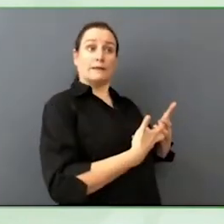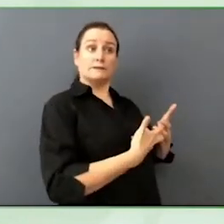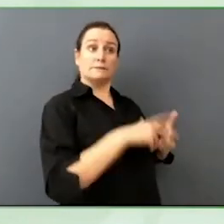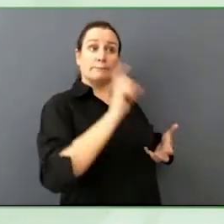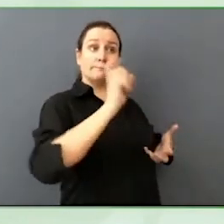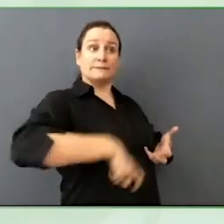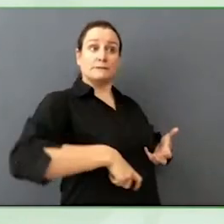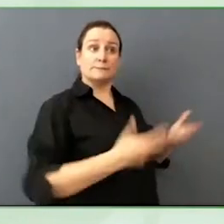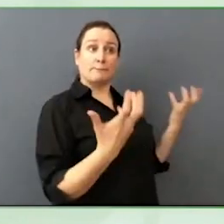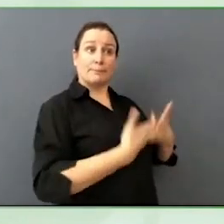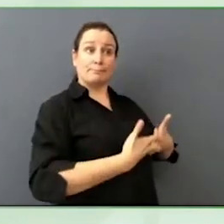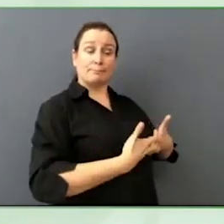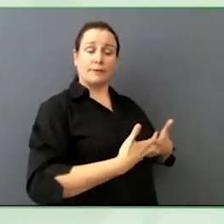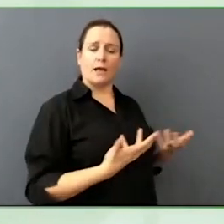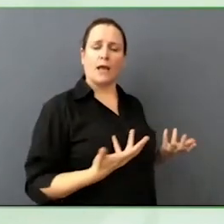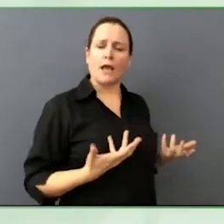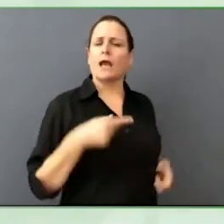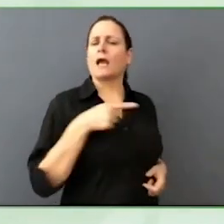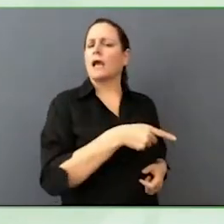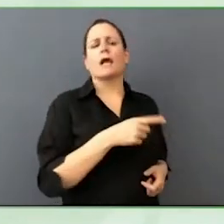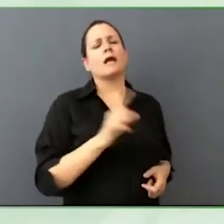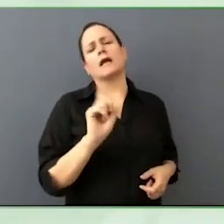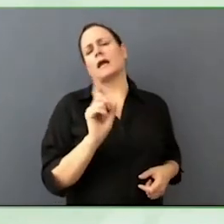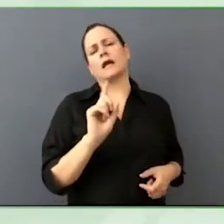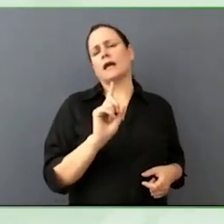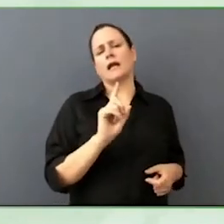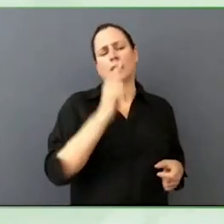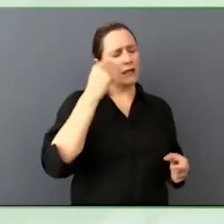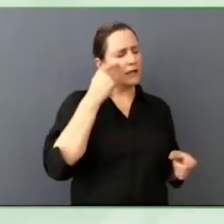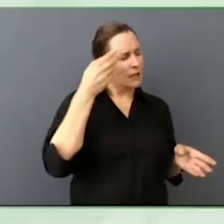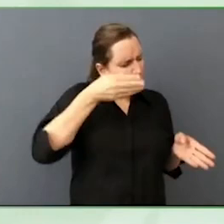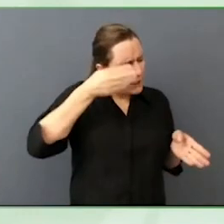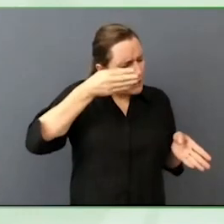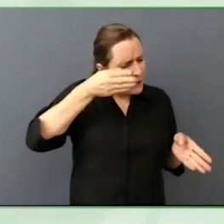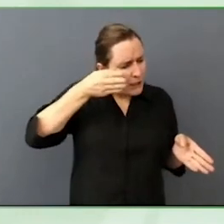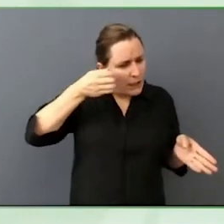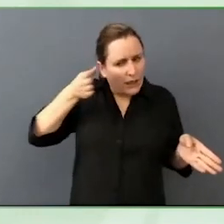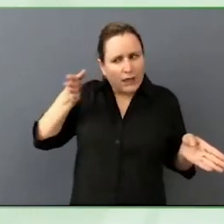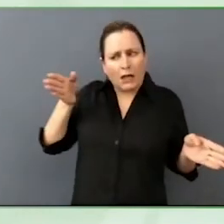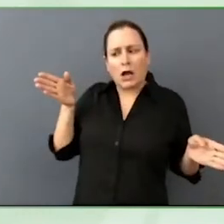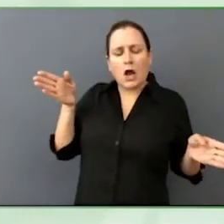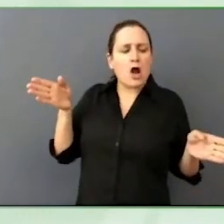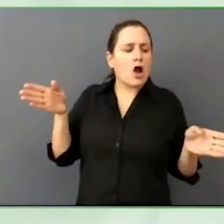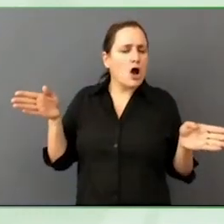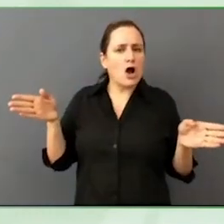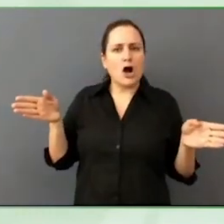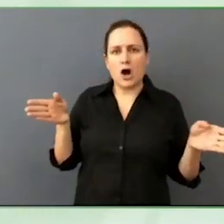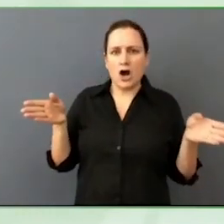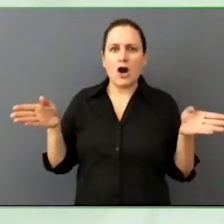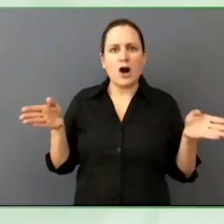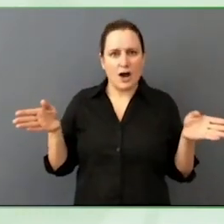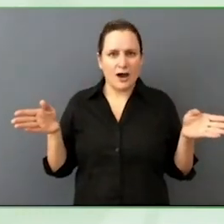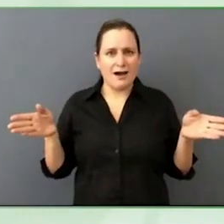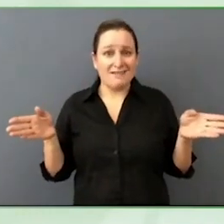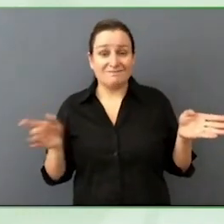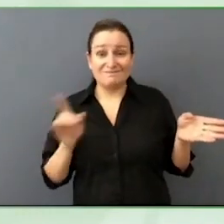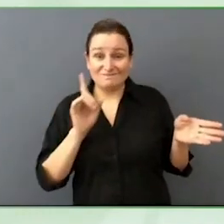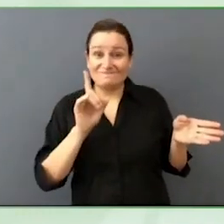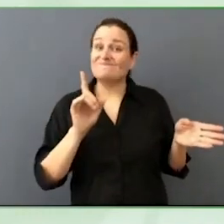but let's think about it from that greater, when we think about brands, our brands, from a marketing perspective is a promise.